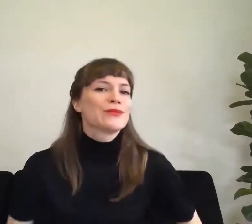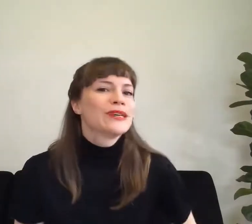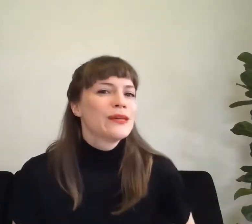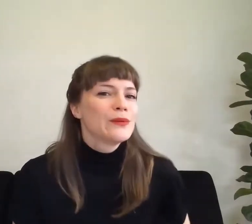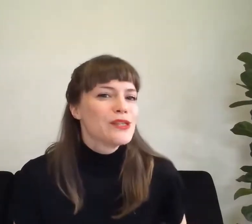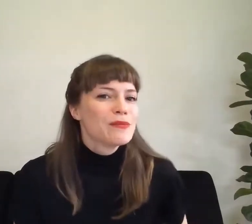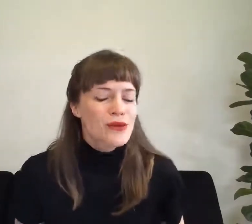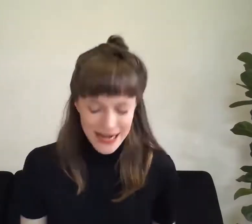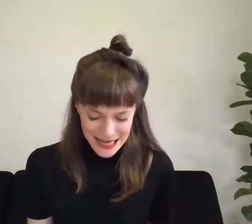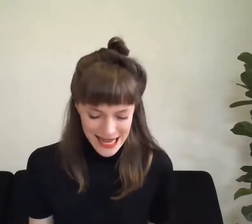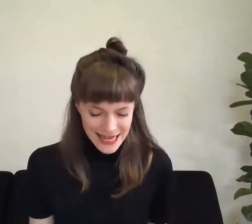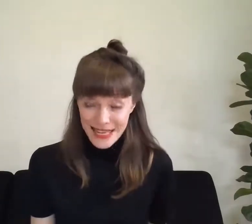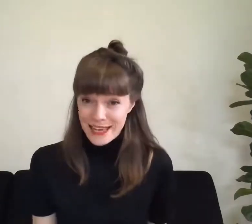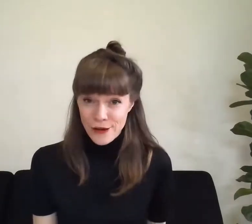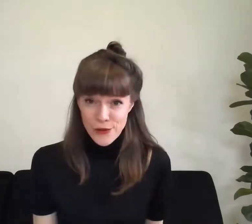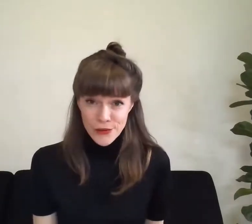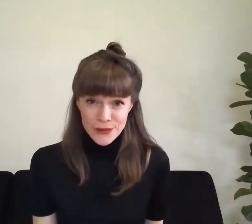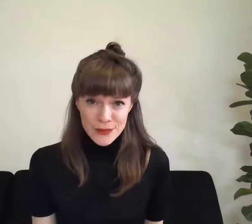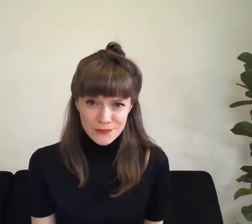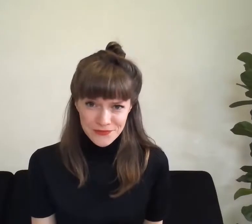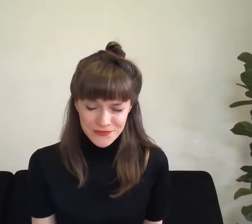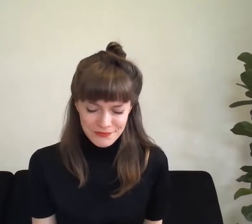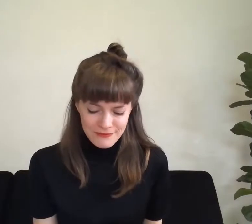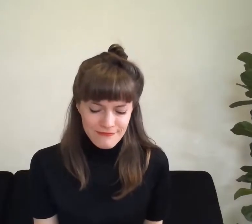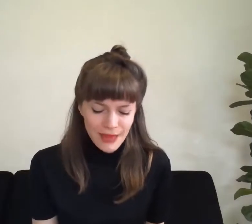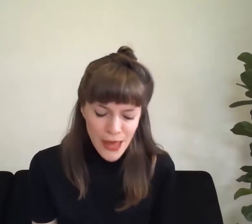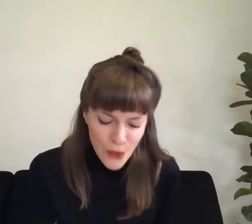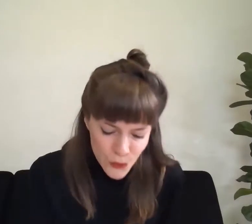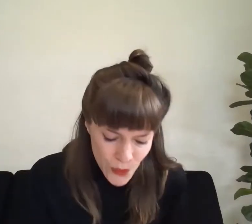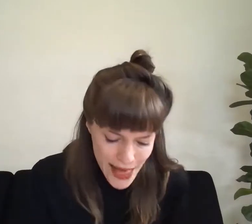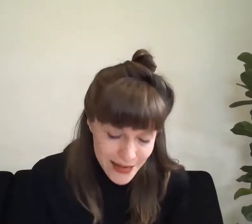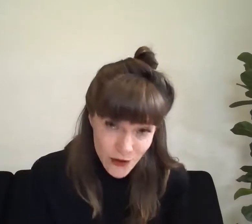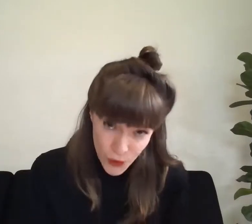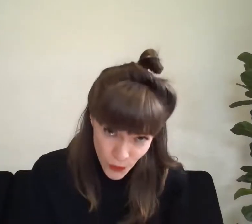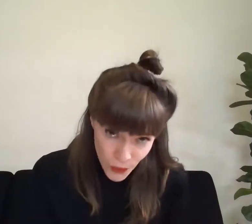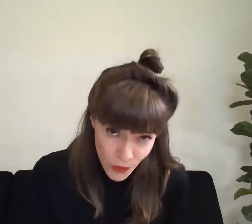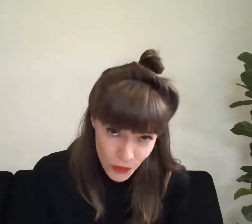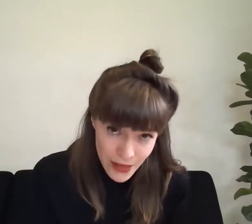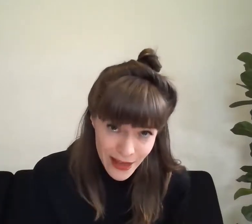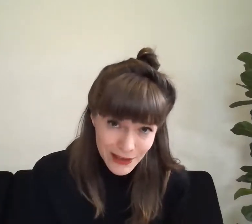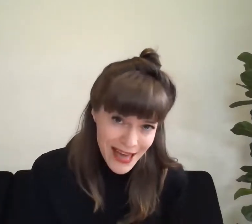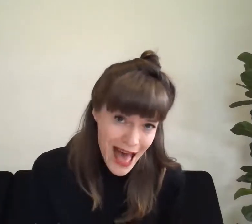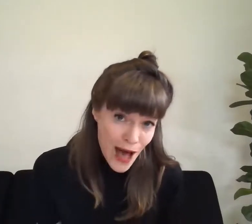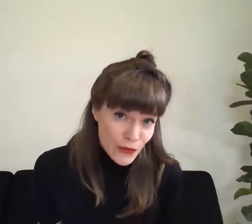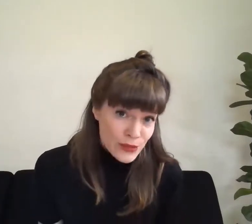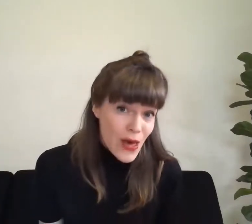Well jump straight in again here goes when all the cows were